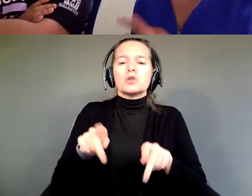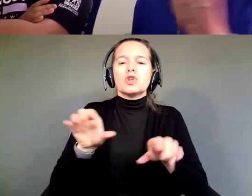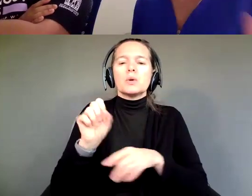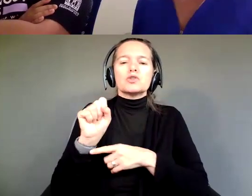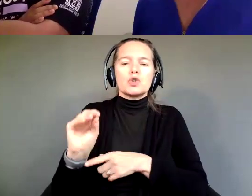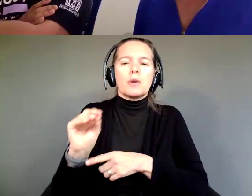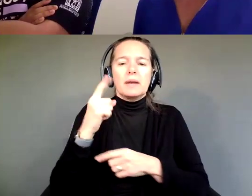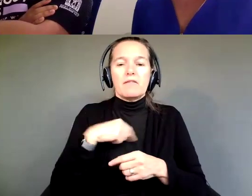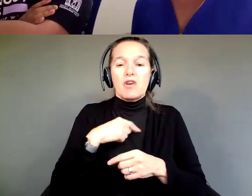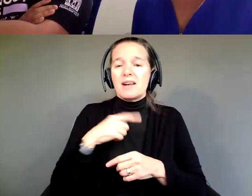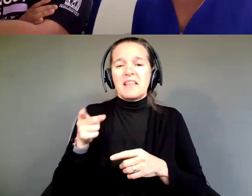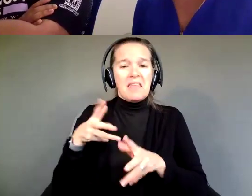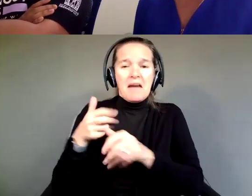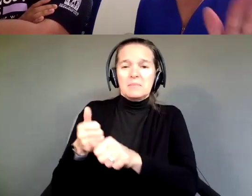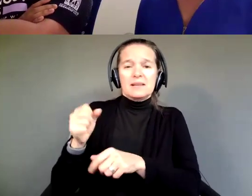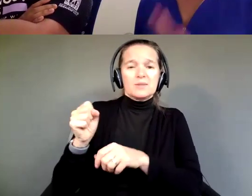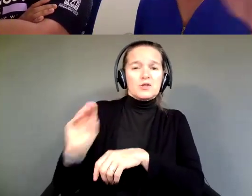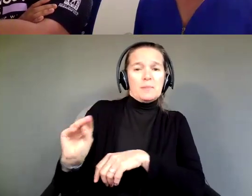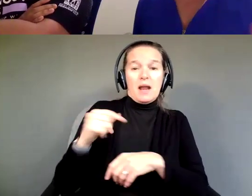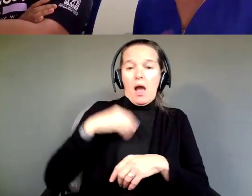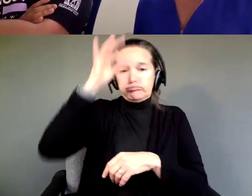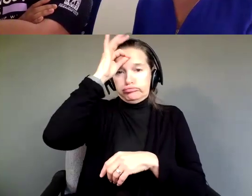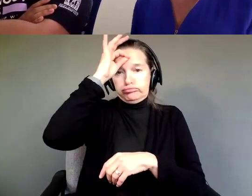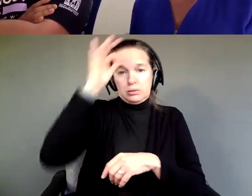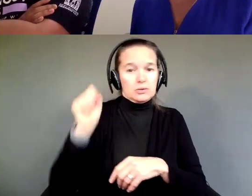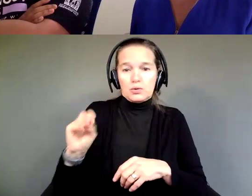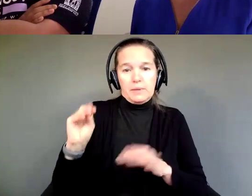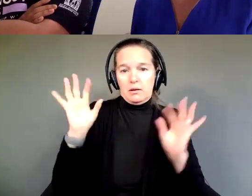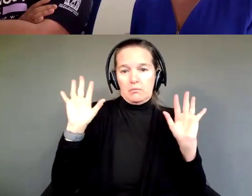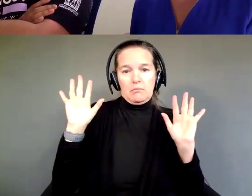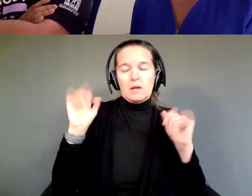I know nothing about social media, so we have someone who's helping us with that.